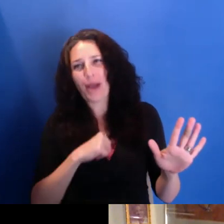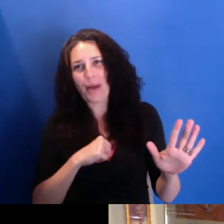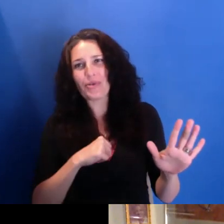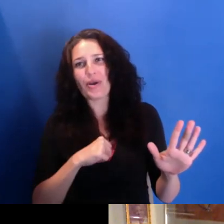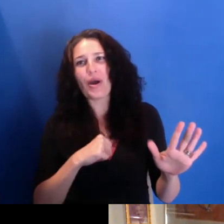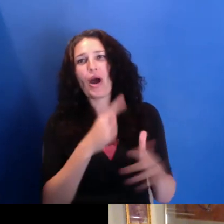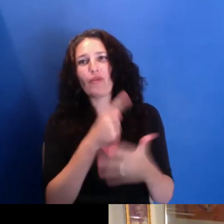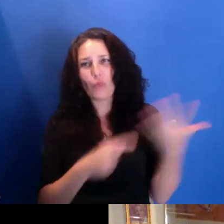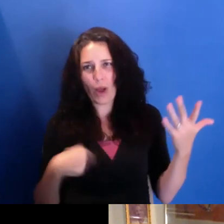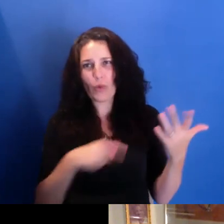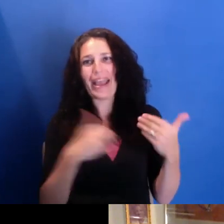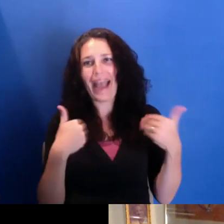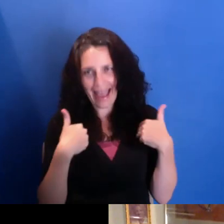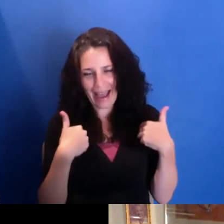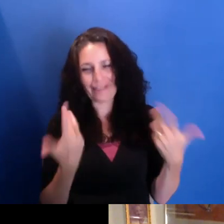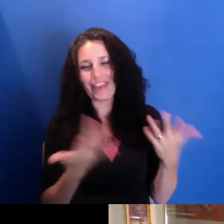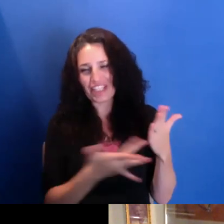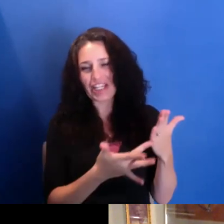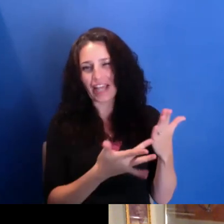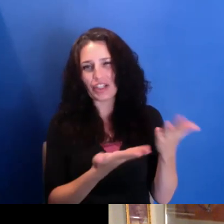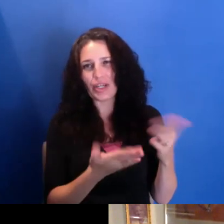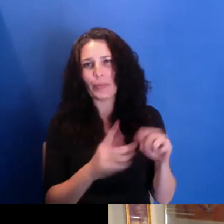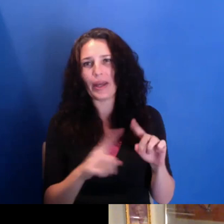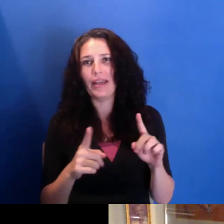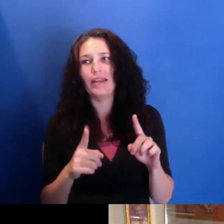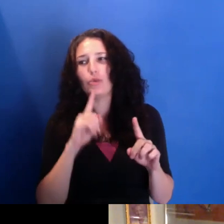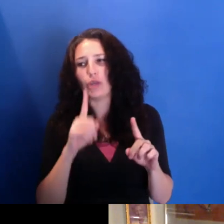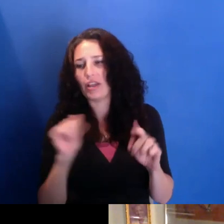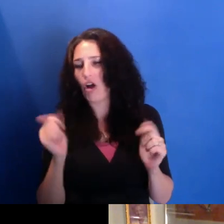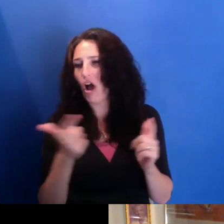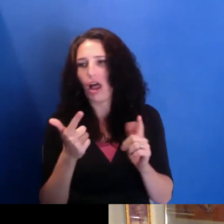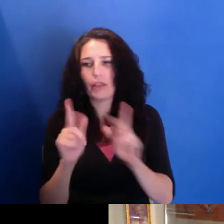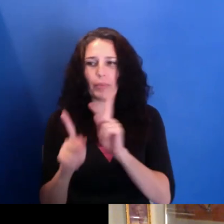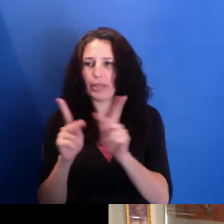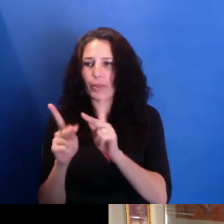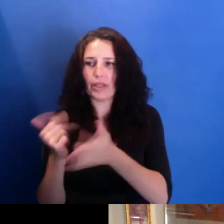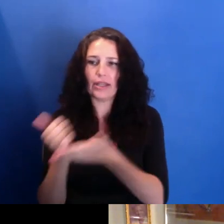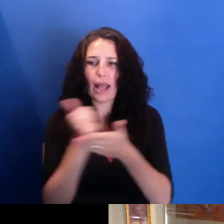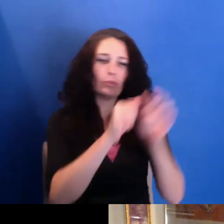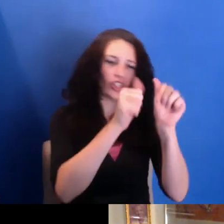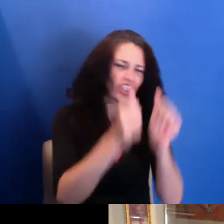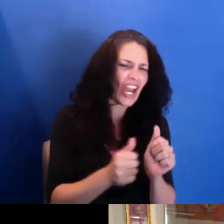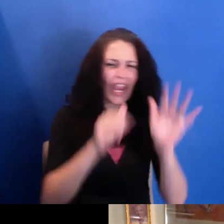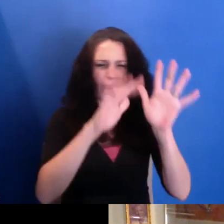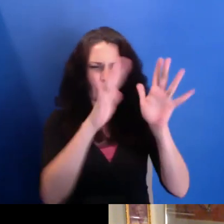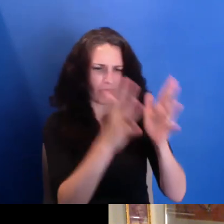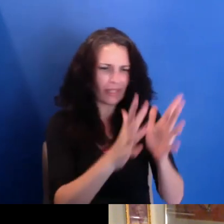But it's really been shaped and influenced by so many people over the years that are really now all over the-- all over the world.